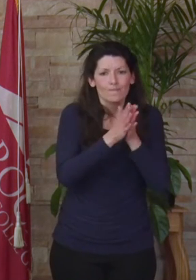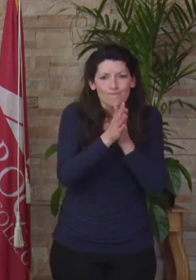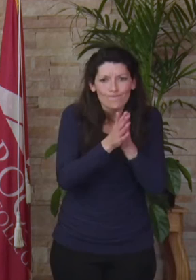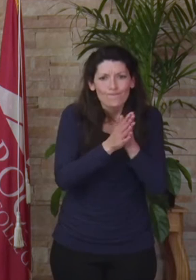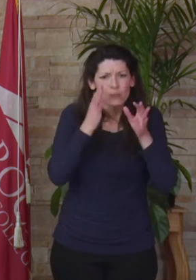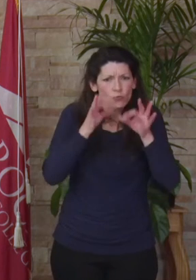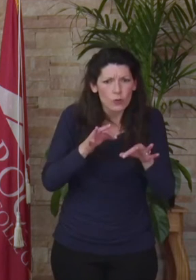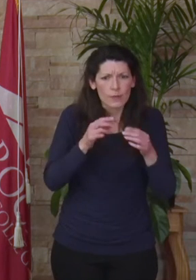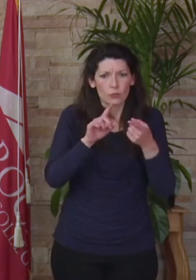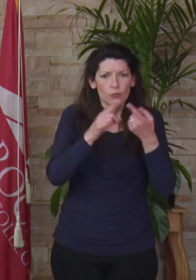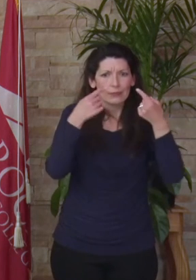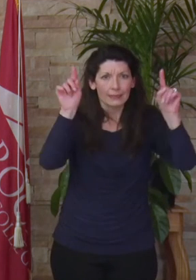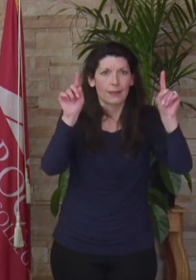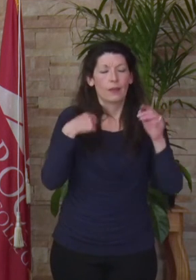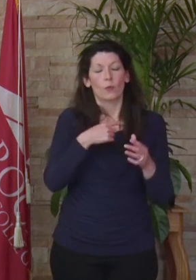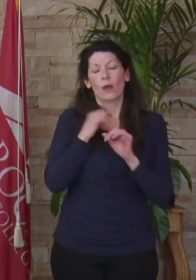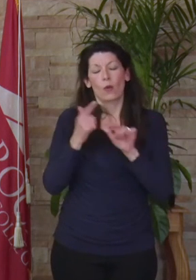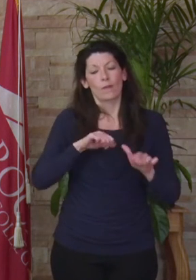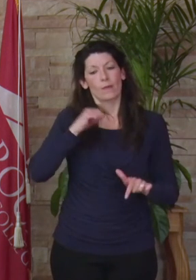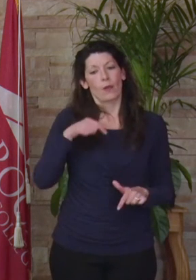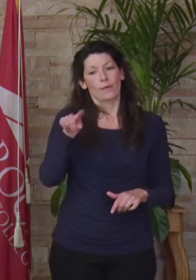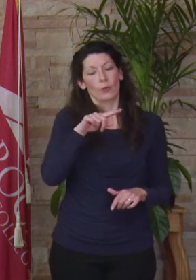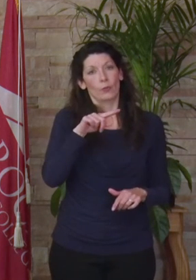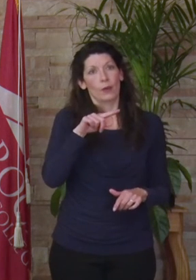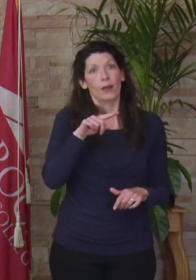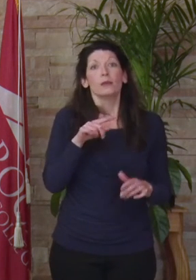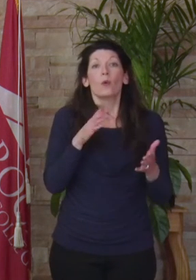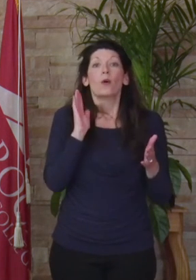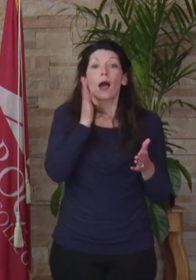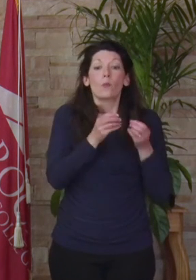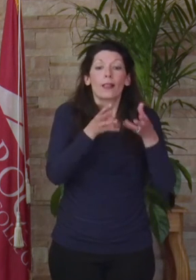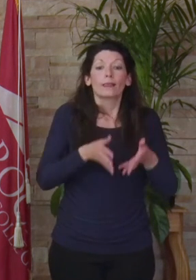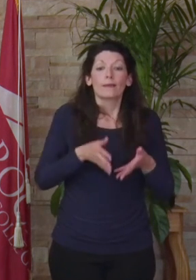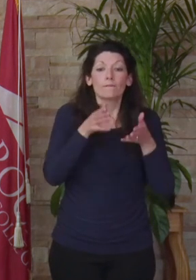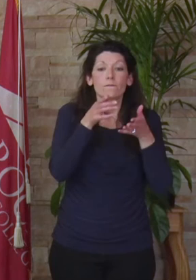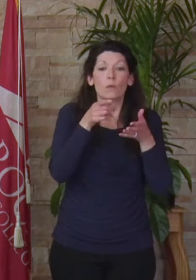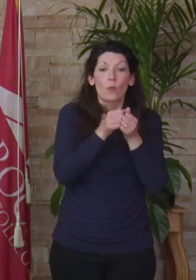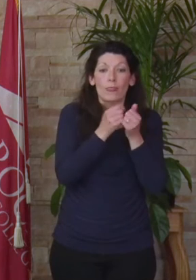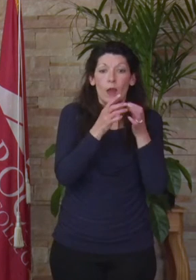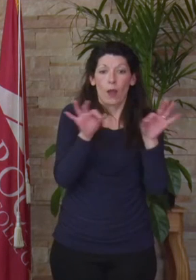we are all proud of you. Therefore, I'll leave you with this, as you progress through life, it will be